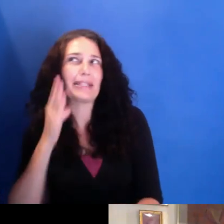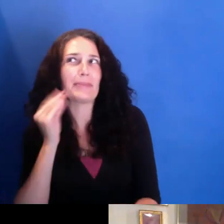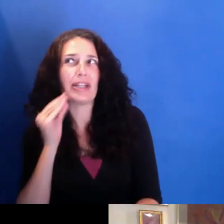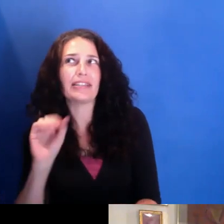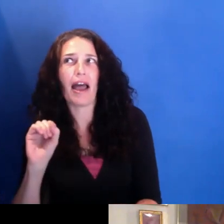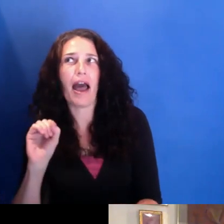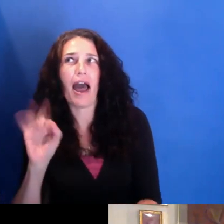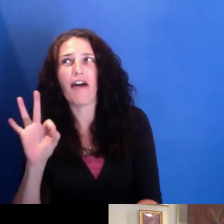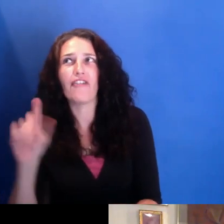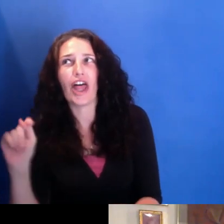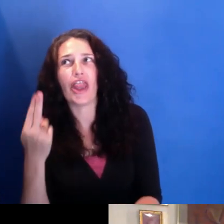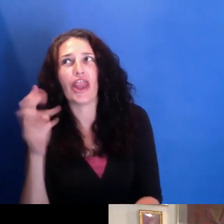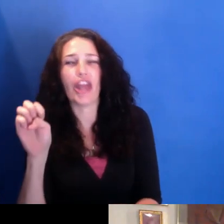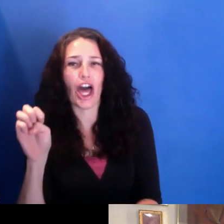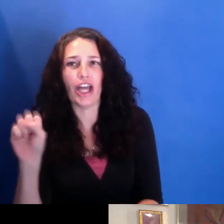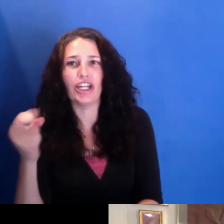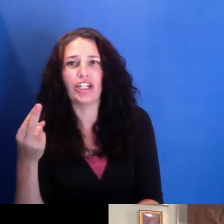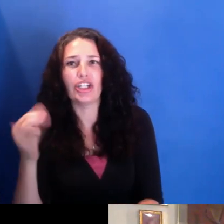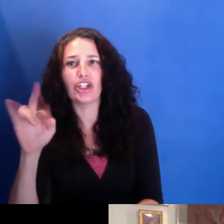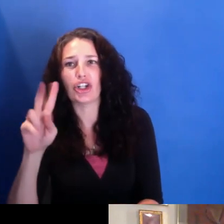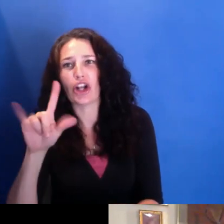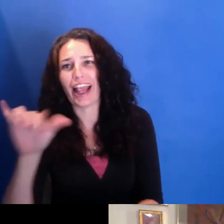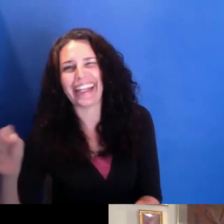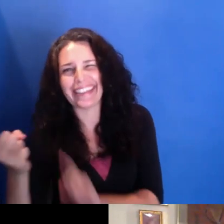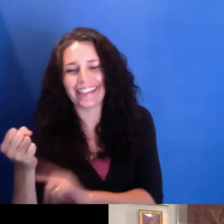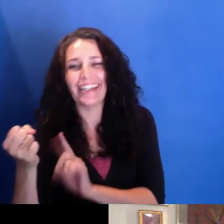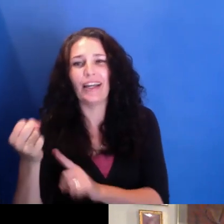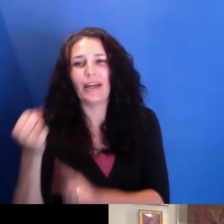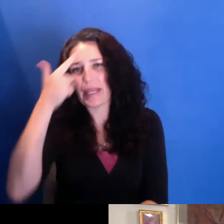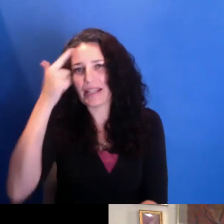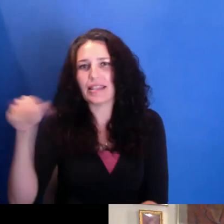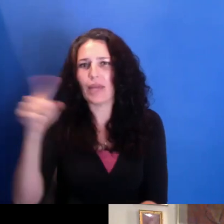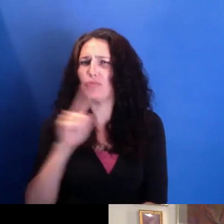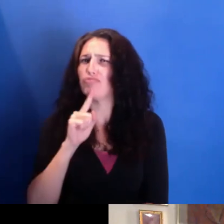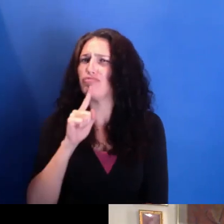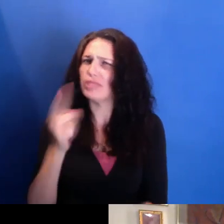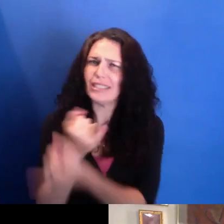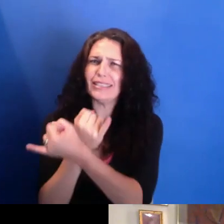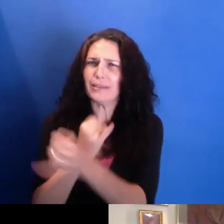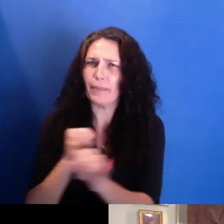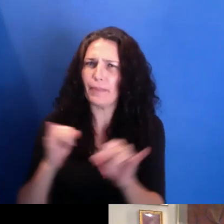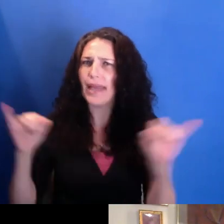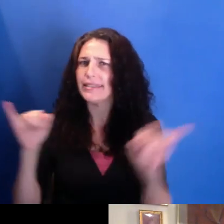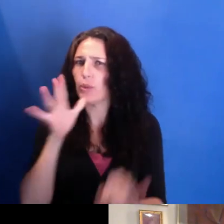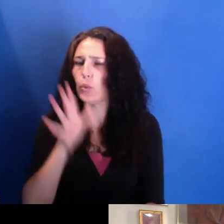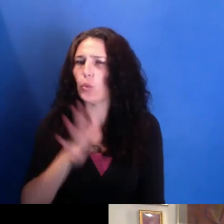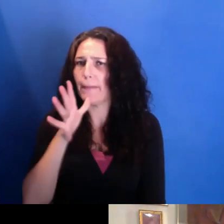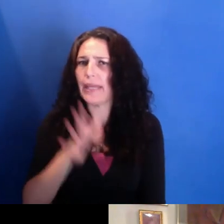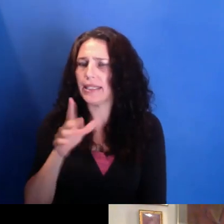One, because they were kind of fiercely-- fiercely independent, a group of fiercely independent men,